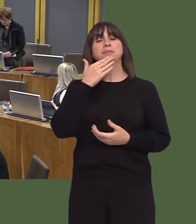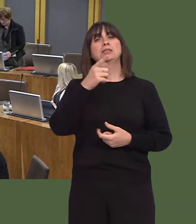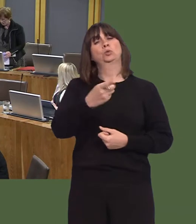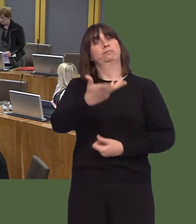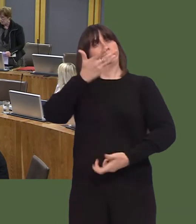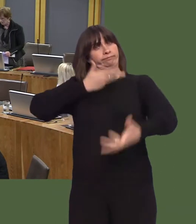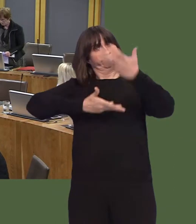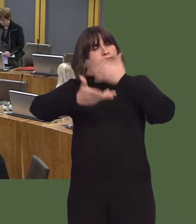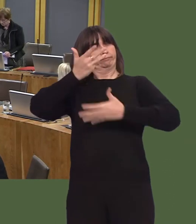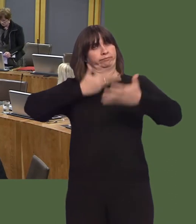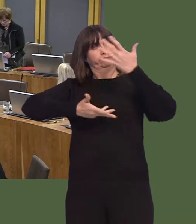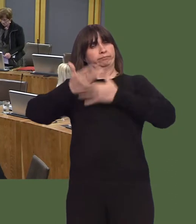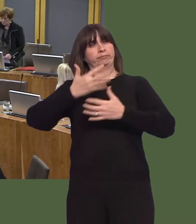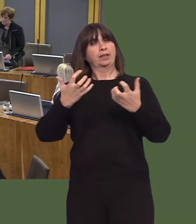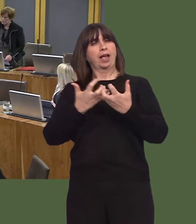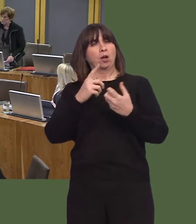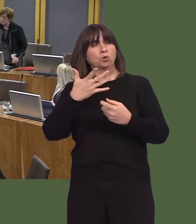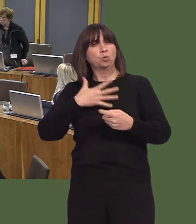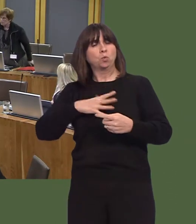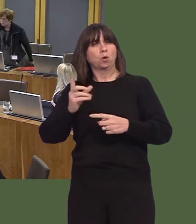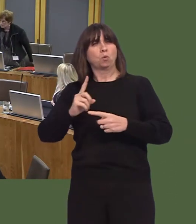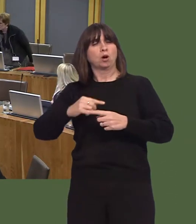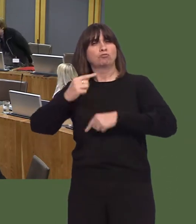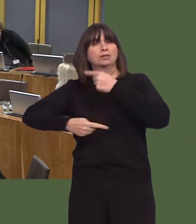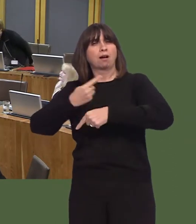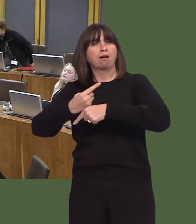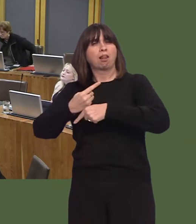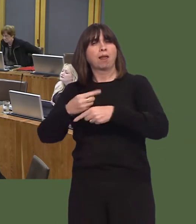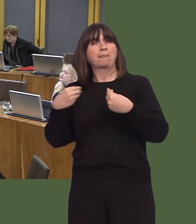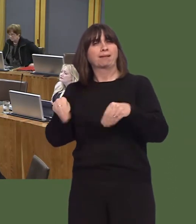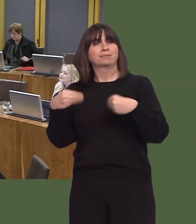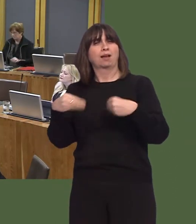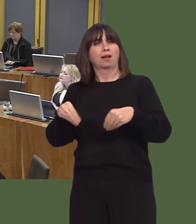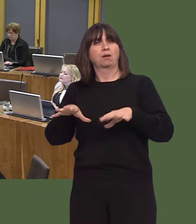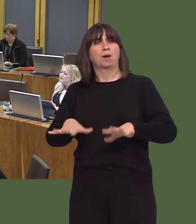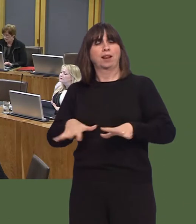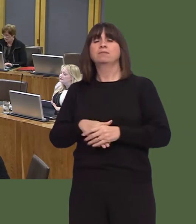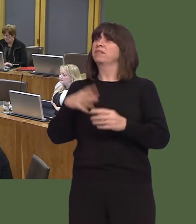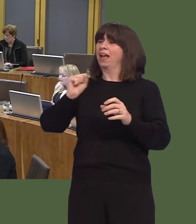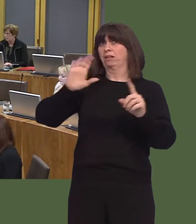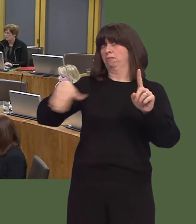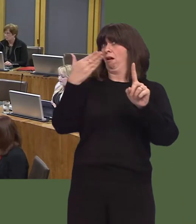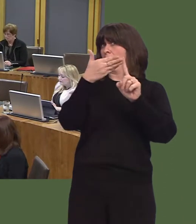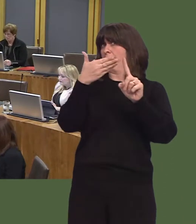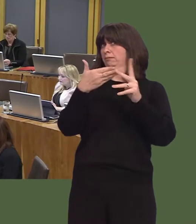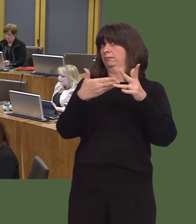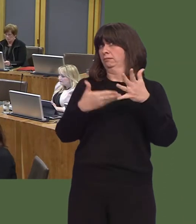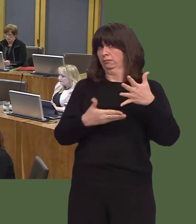OAQ51514 Carwyn Jones AM: Yes. We've set high targets for recycling in Wales, including plastic.